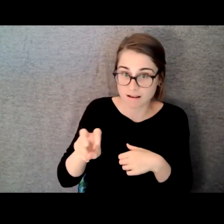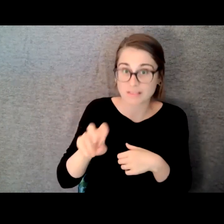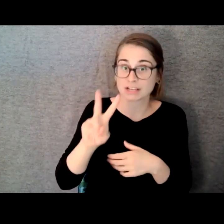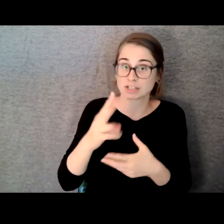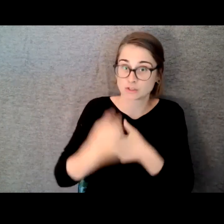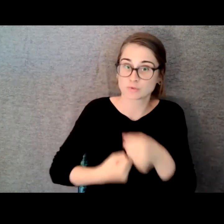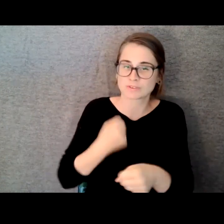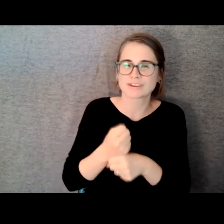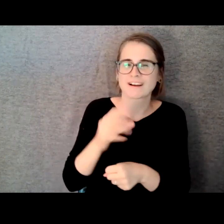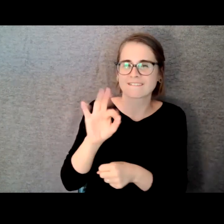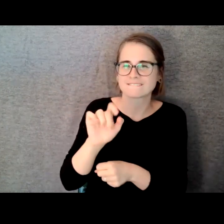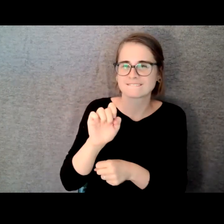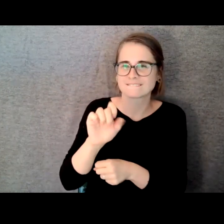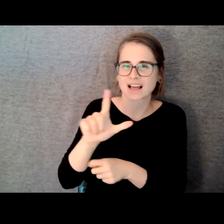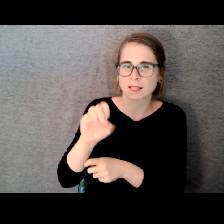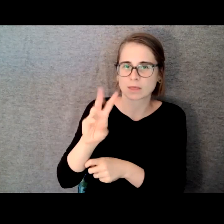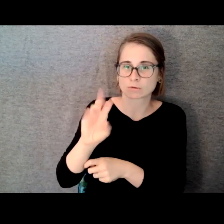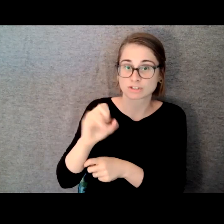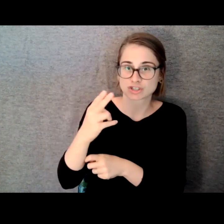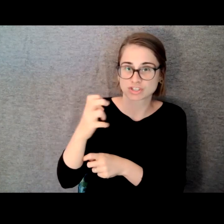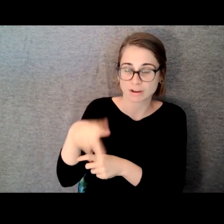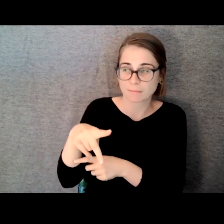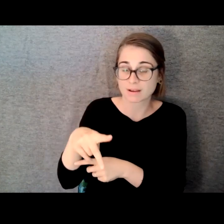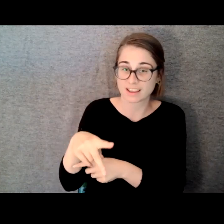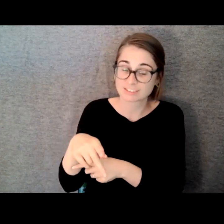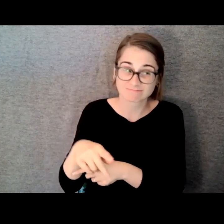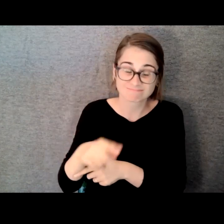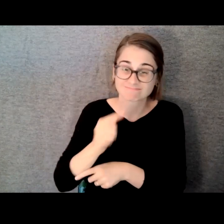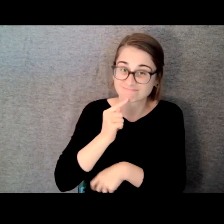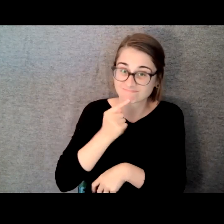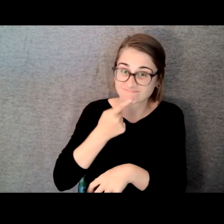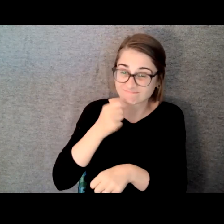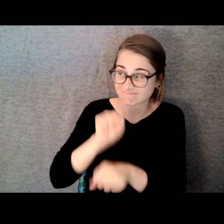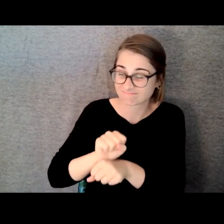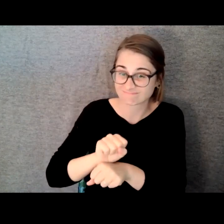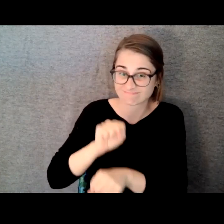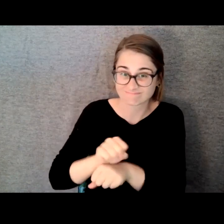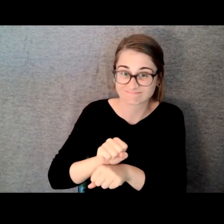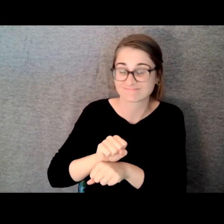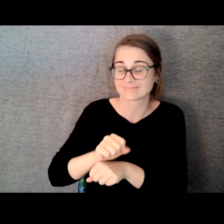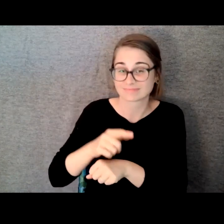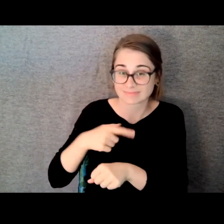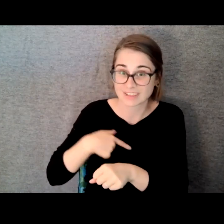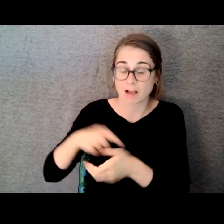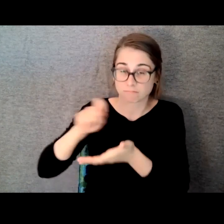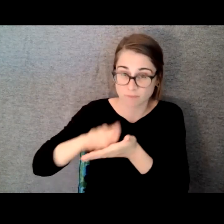Real -- day and night. And just drowned in musical theater and learned